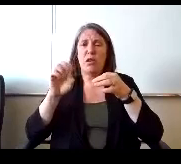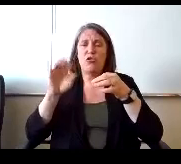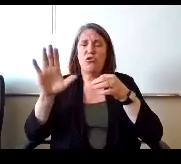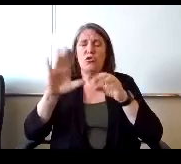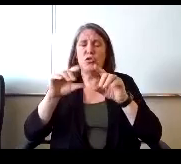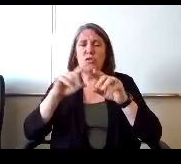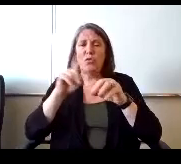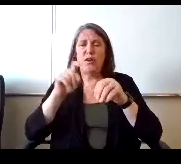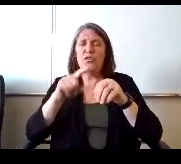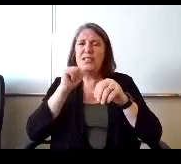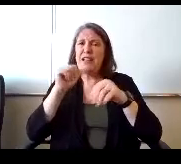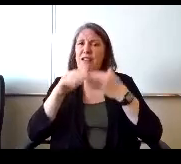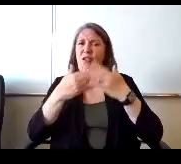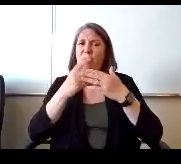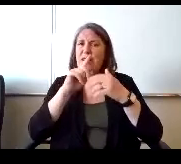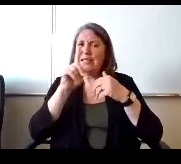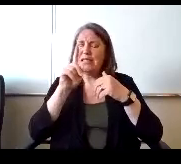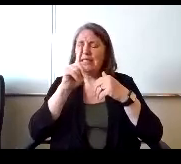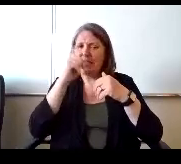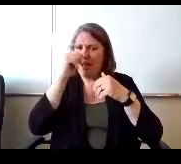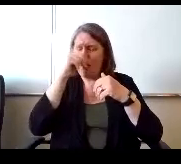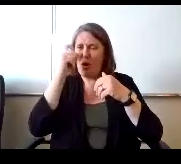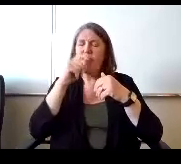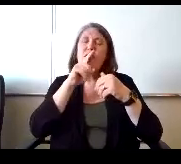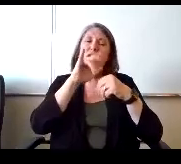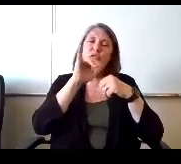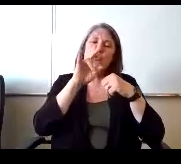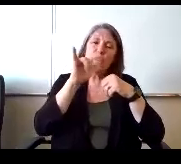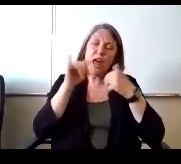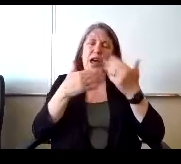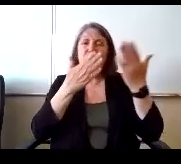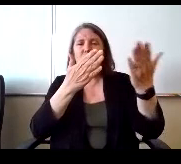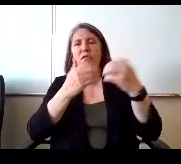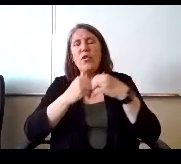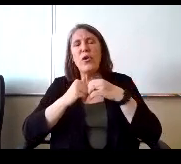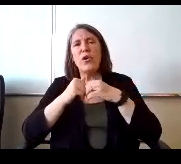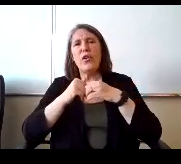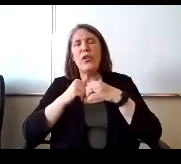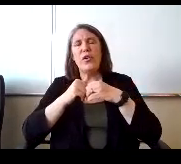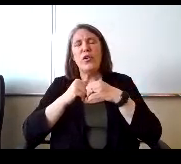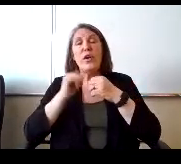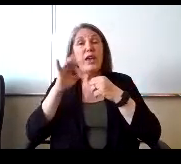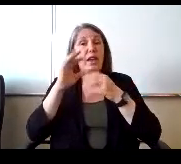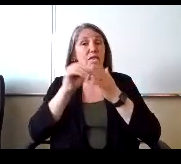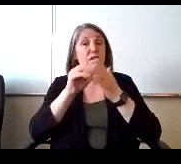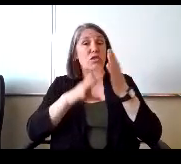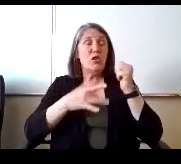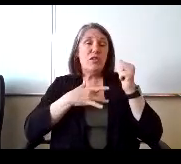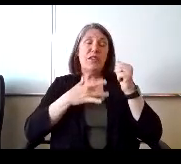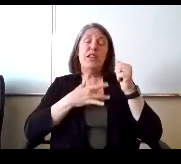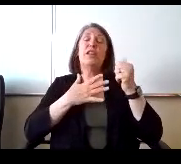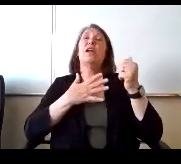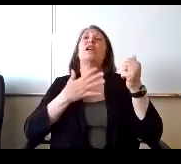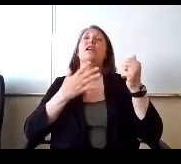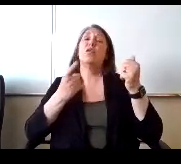but these aren't all summer and if you look at you know there's July offerings. So if a student is feeling like you suggest.